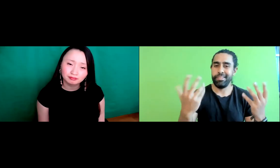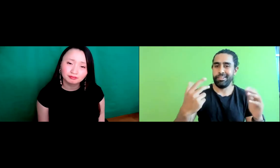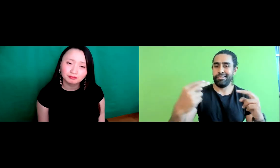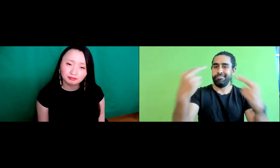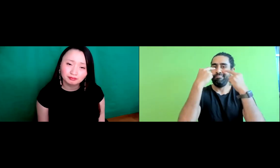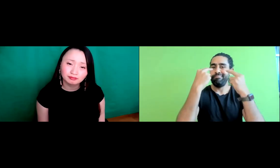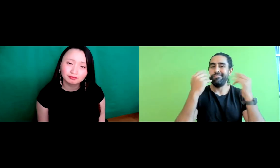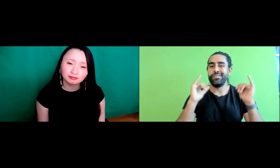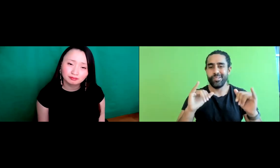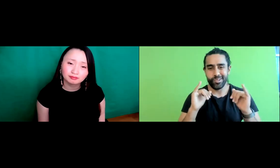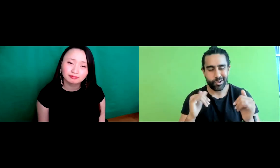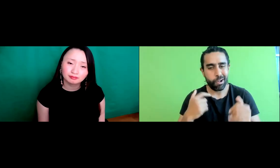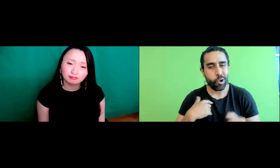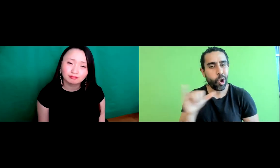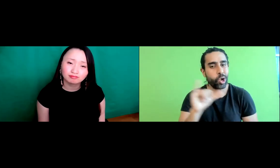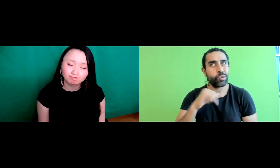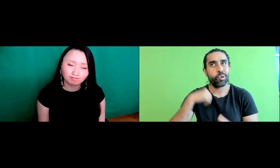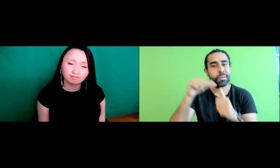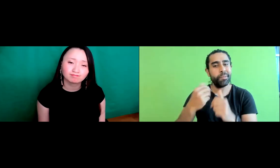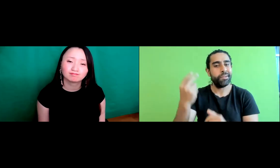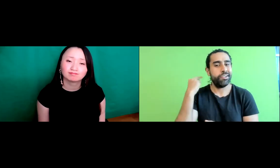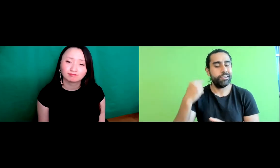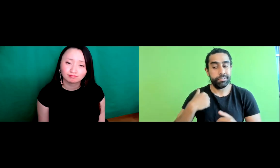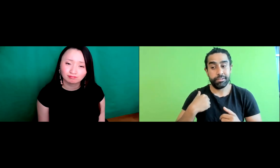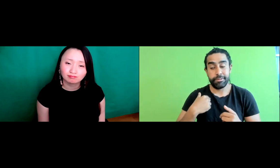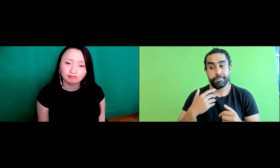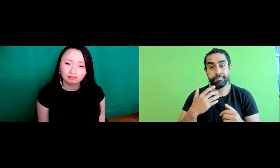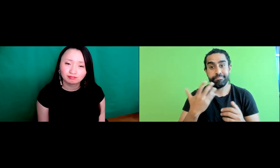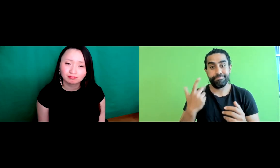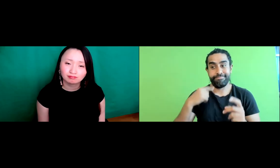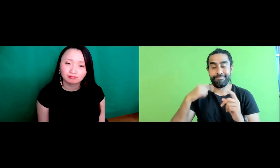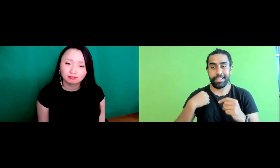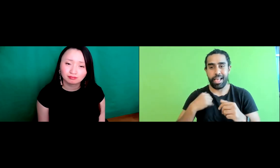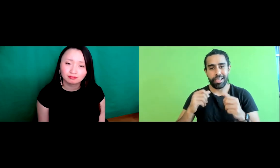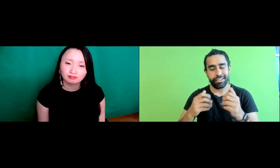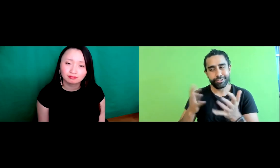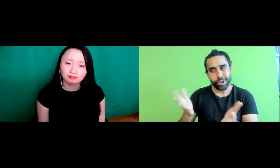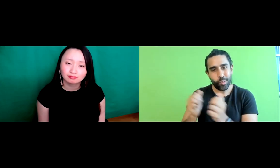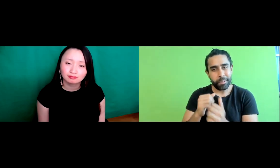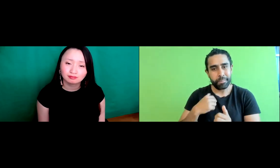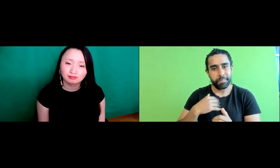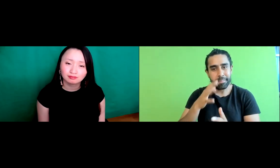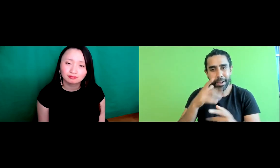backpack I said okay, let them check my backpack. But everybody was watching me in that moment.